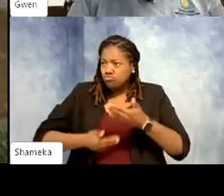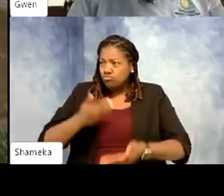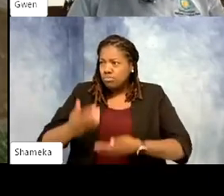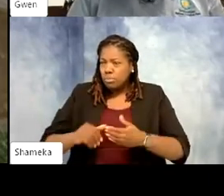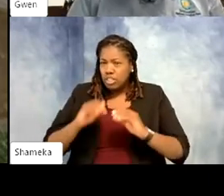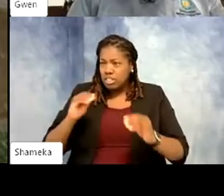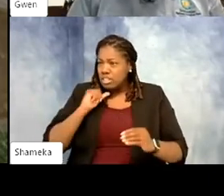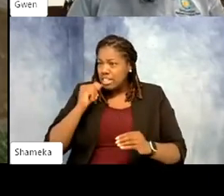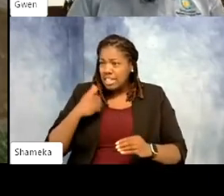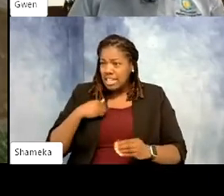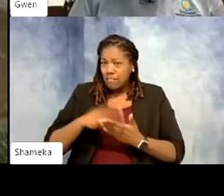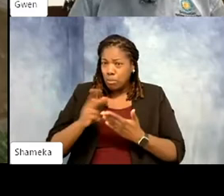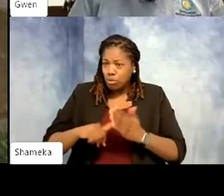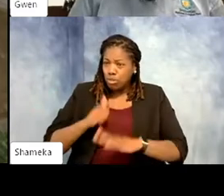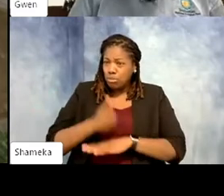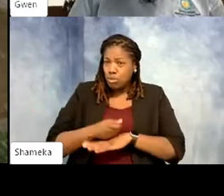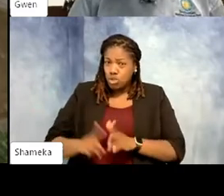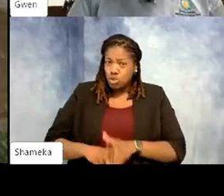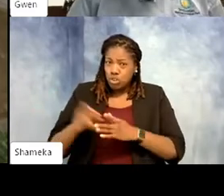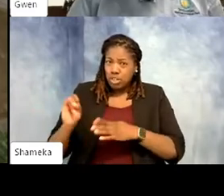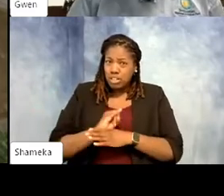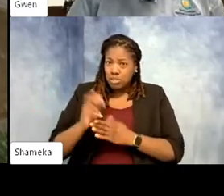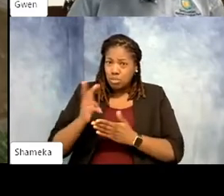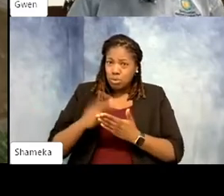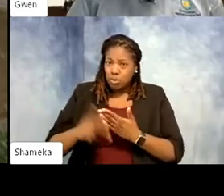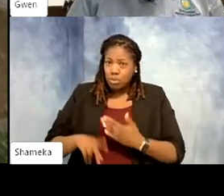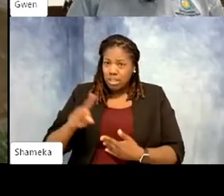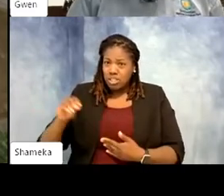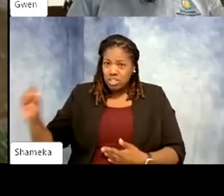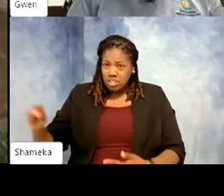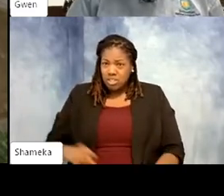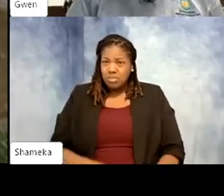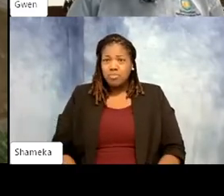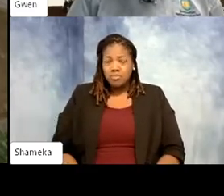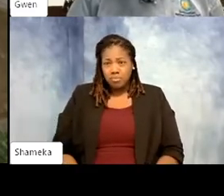at the Zoo. You started the internship program at the Zoo. >>Gwen: I started that program. I'm like, you